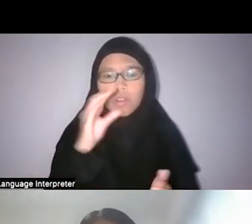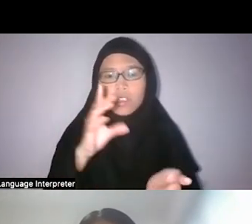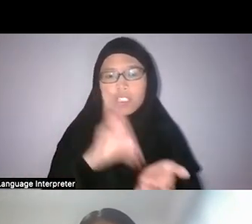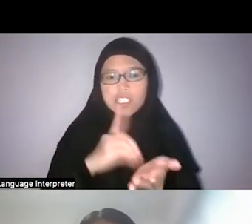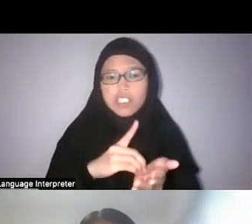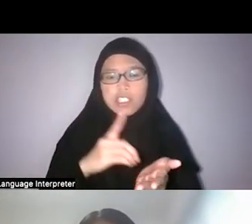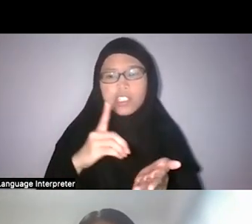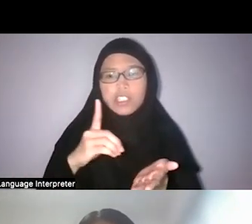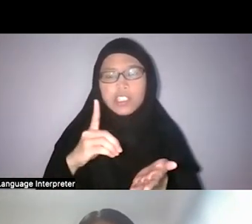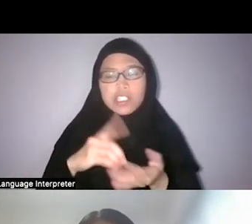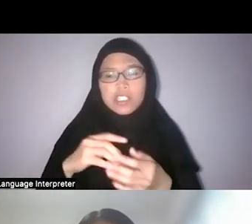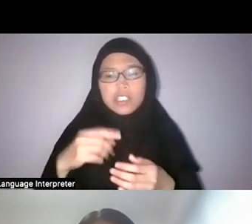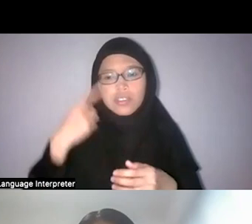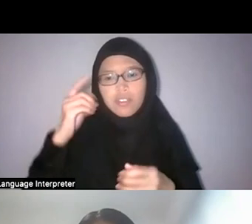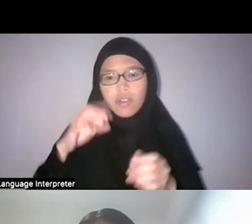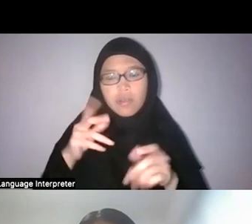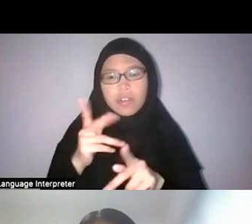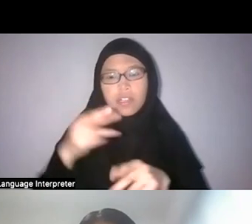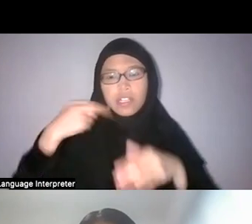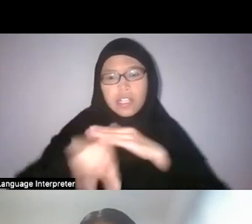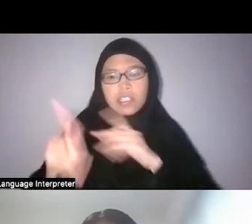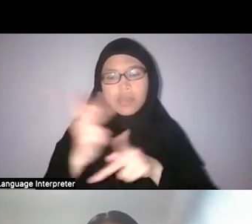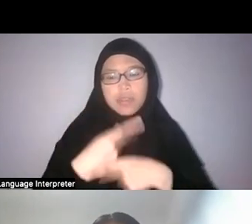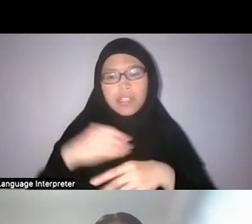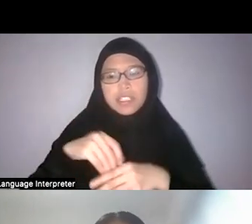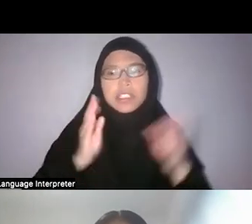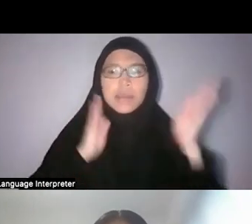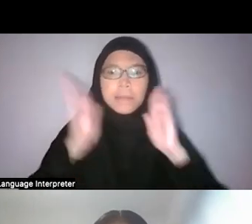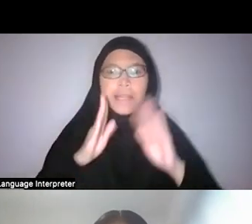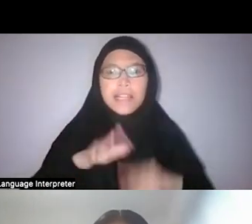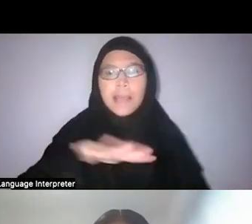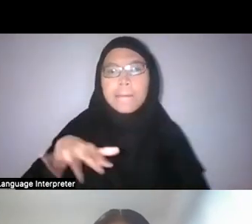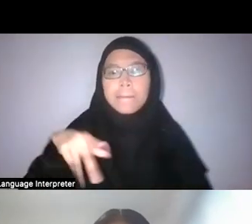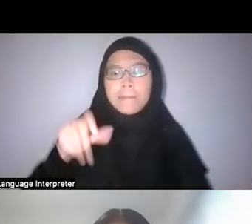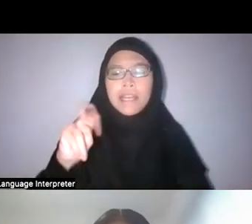So, I mean obviously we’re not really aware of him as a figure,